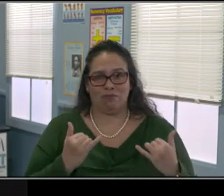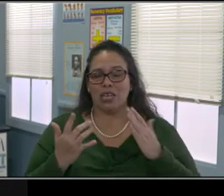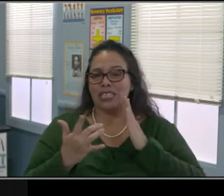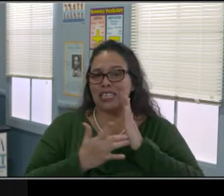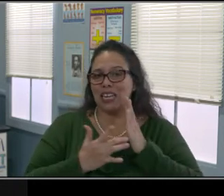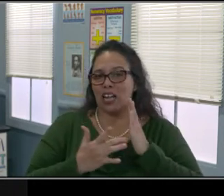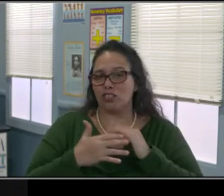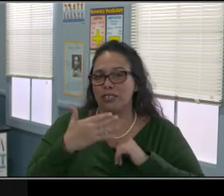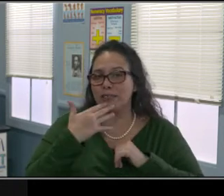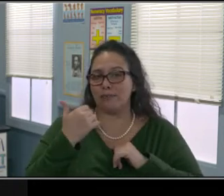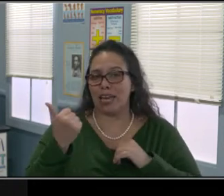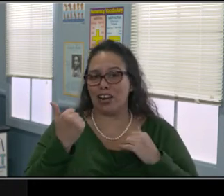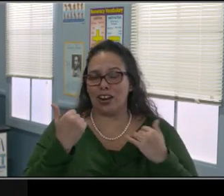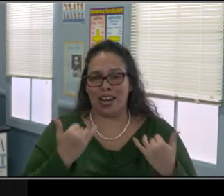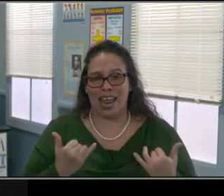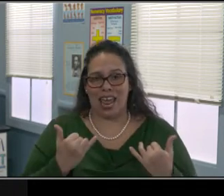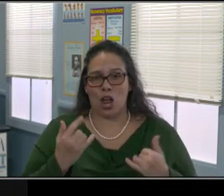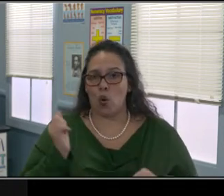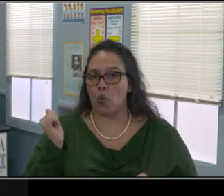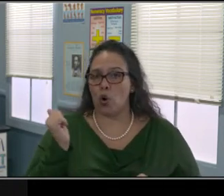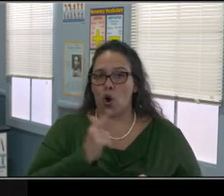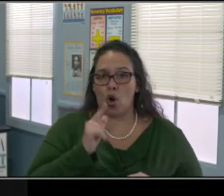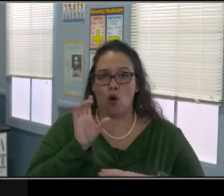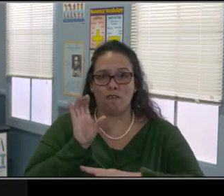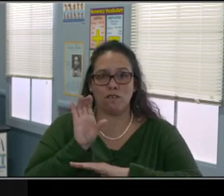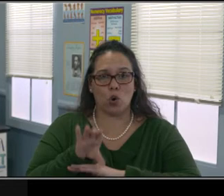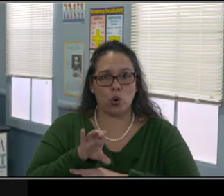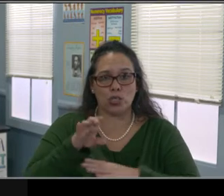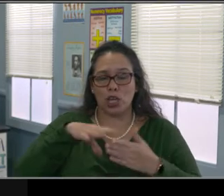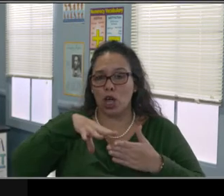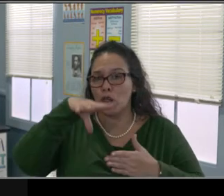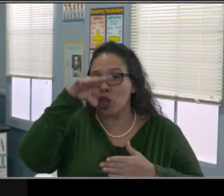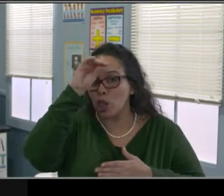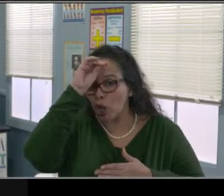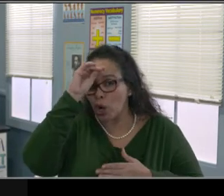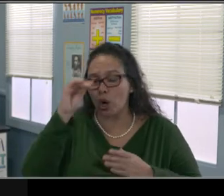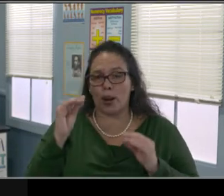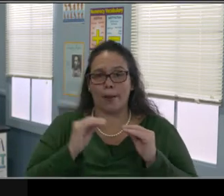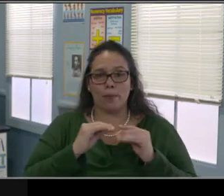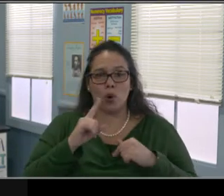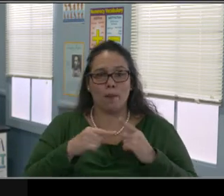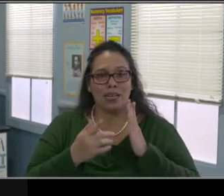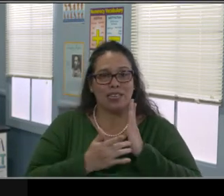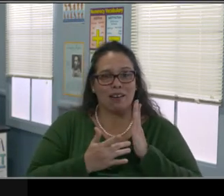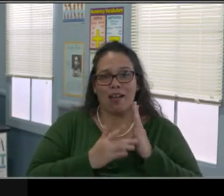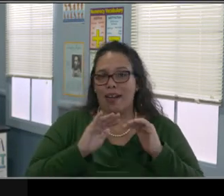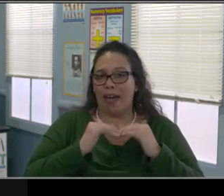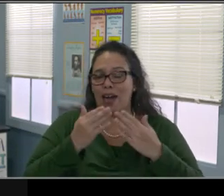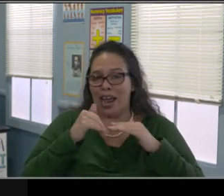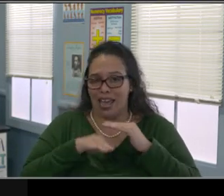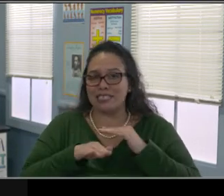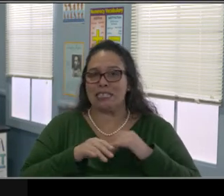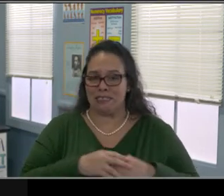and to try to keep the kid in front of the screen, right? So the service is there. The opportunity is there.